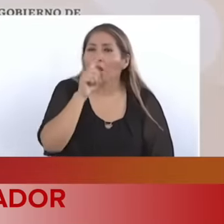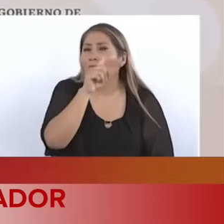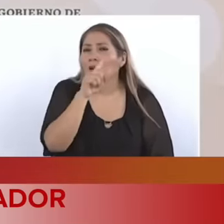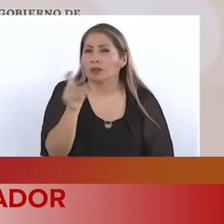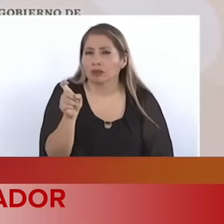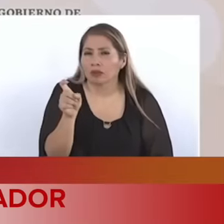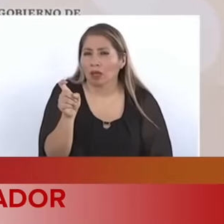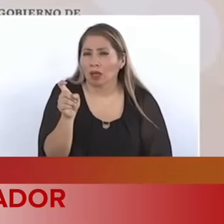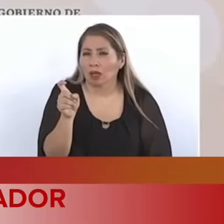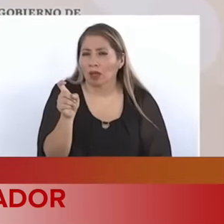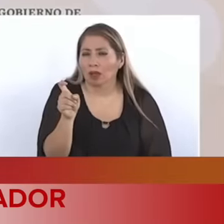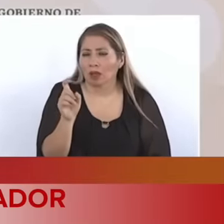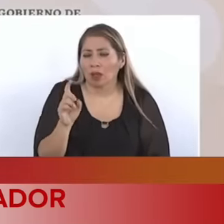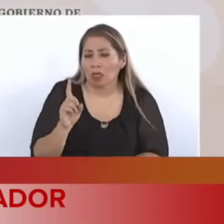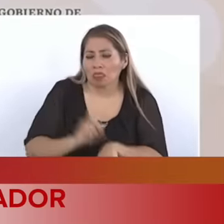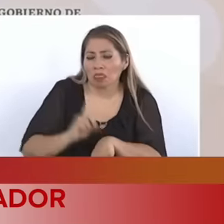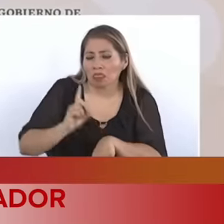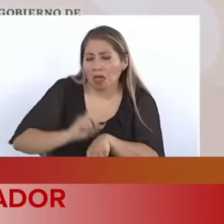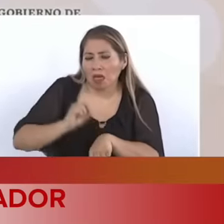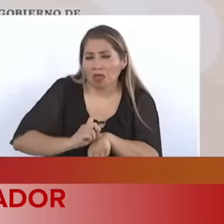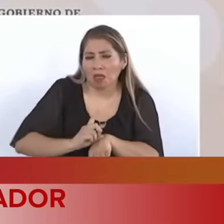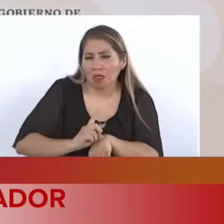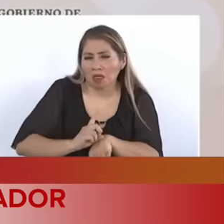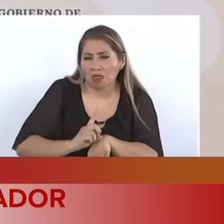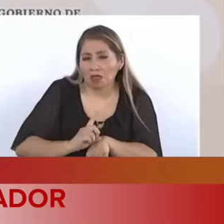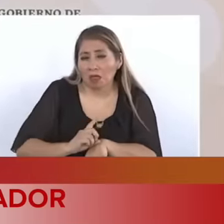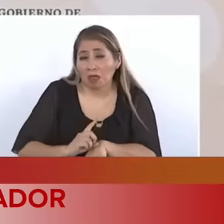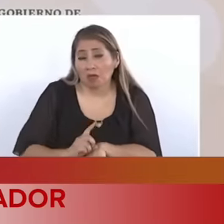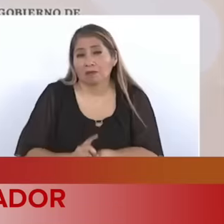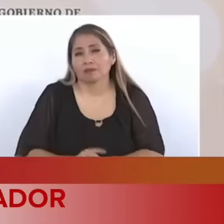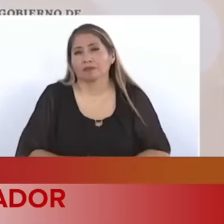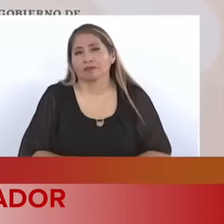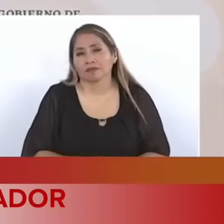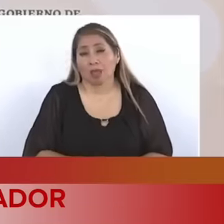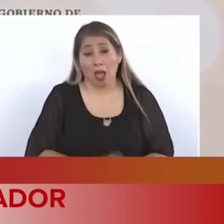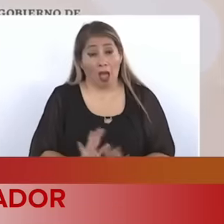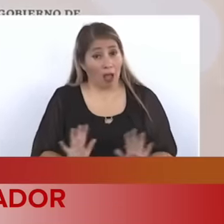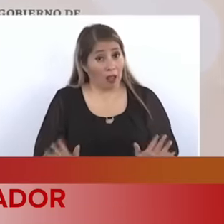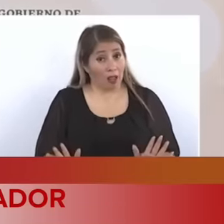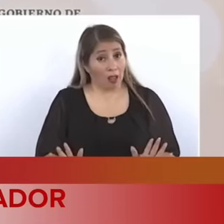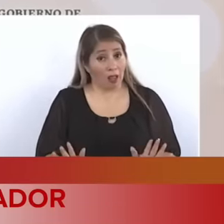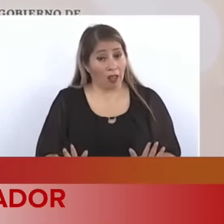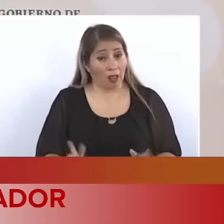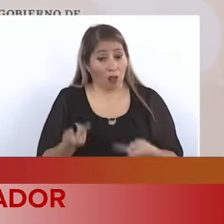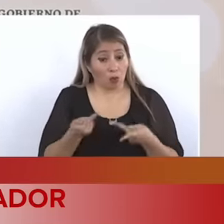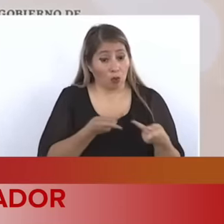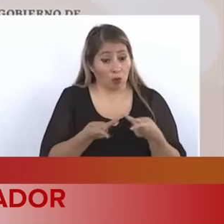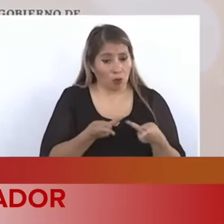a day if it is a couple 200 pesos and it is no longer a program it is a